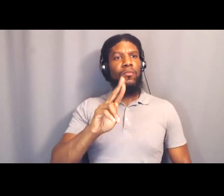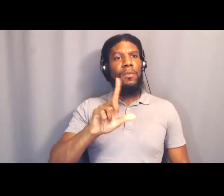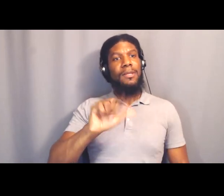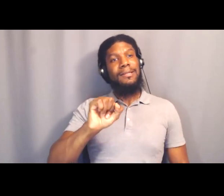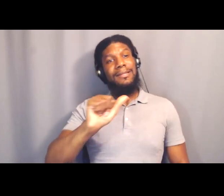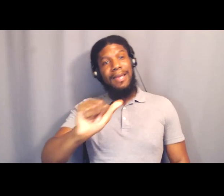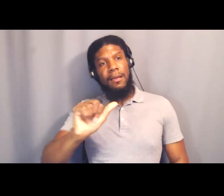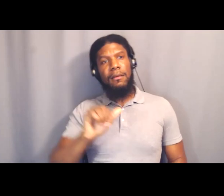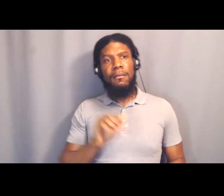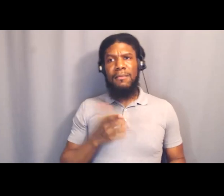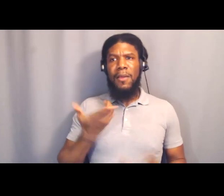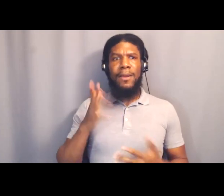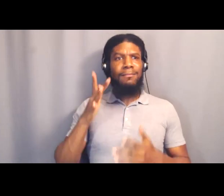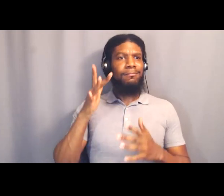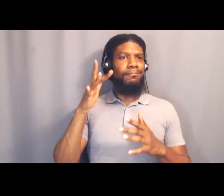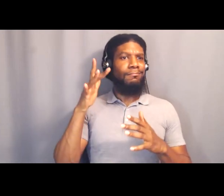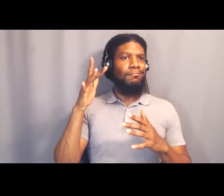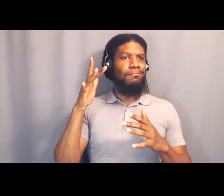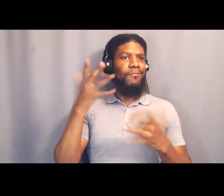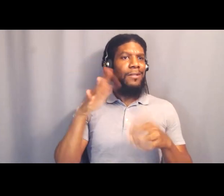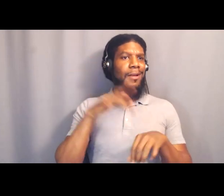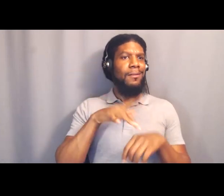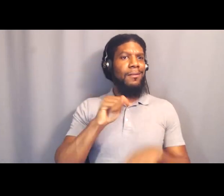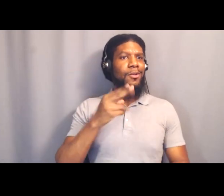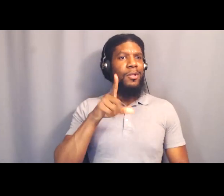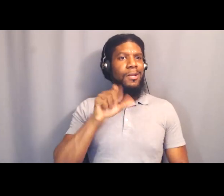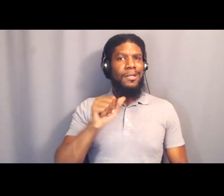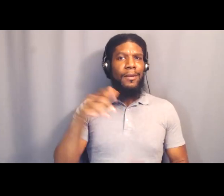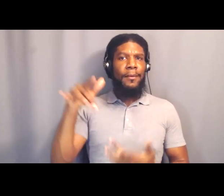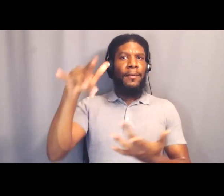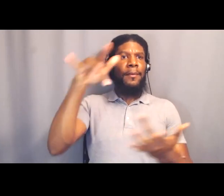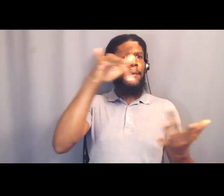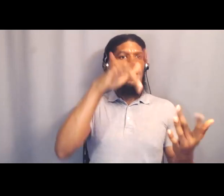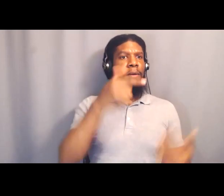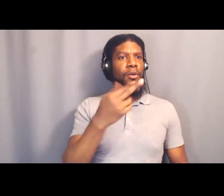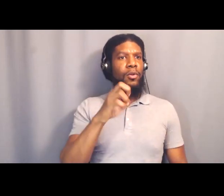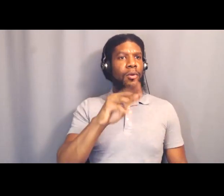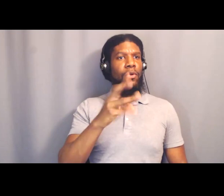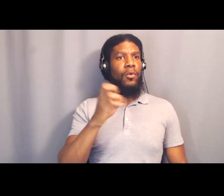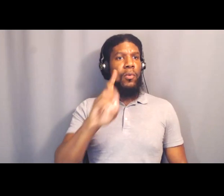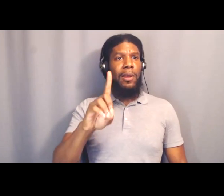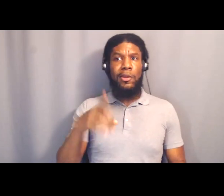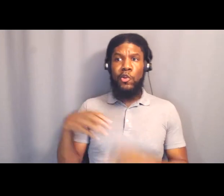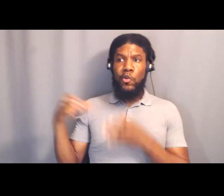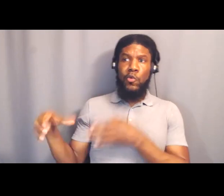brought a group there in 2015, and why am I waiting for somebody to say, you should come?